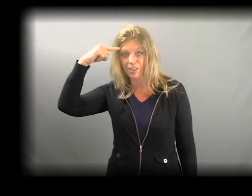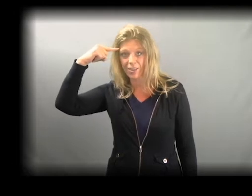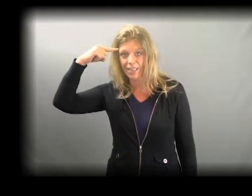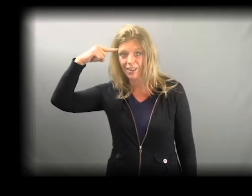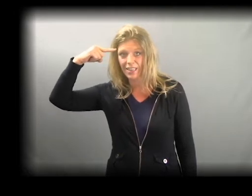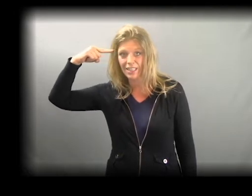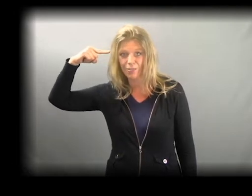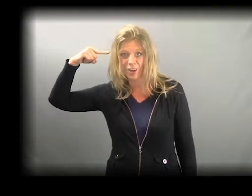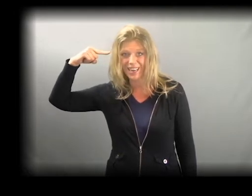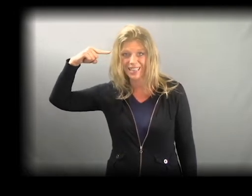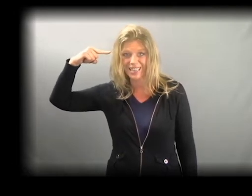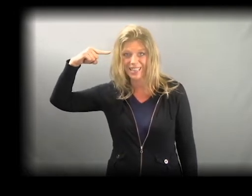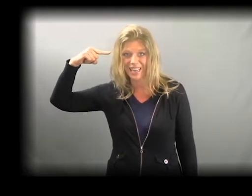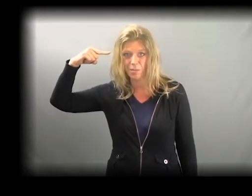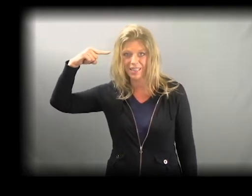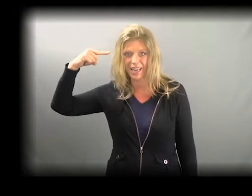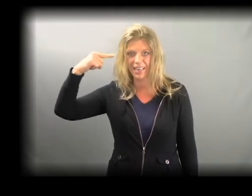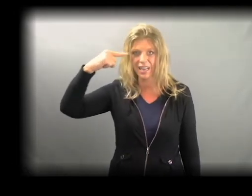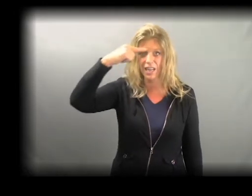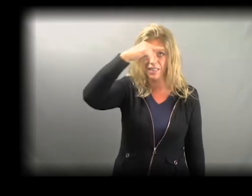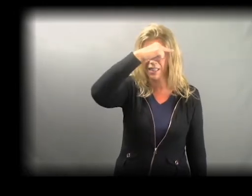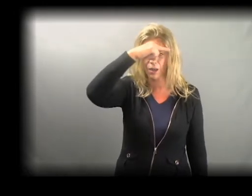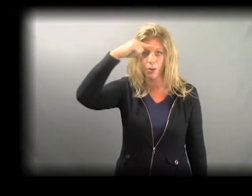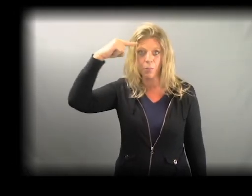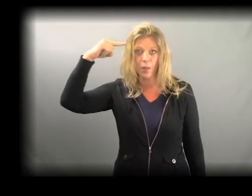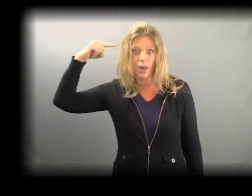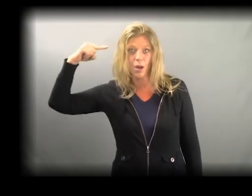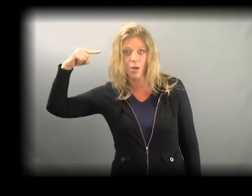straight across your forehead to the same side. So,